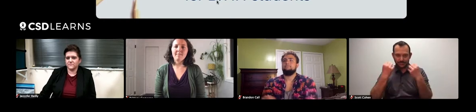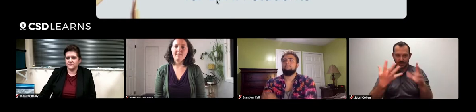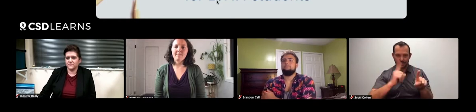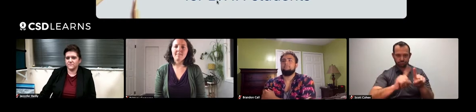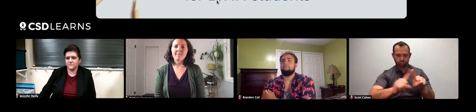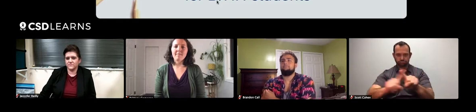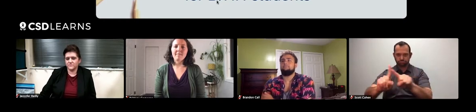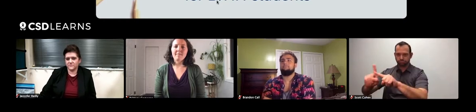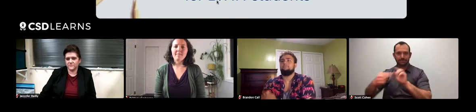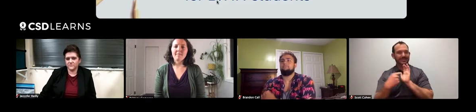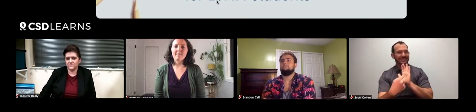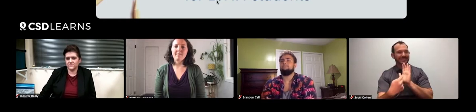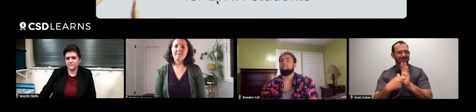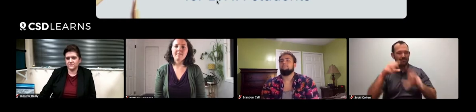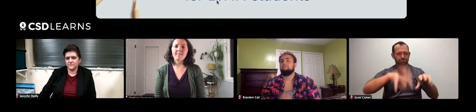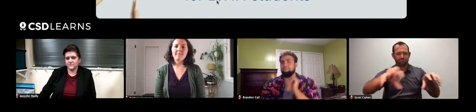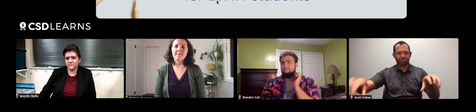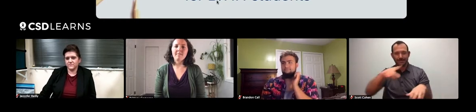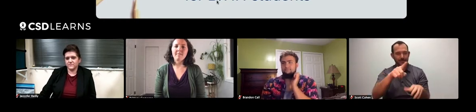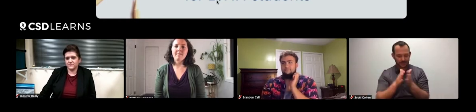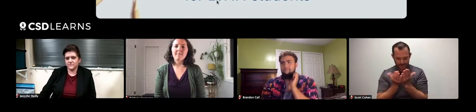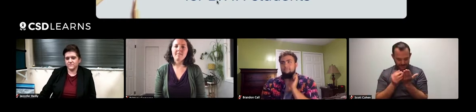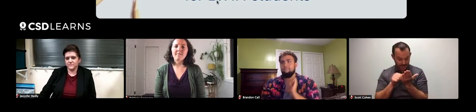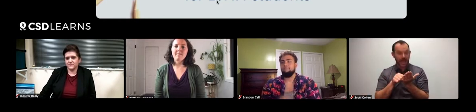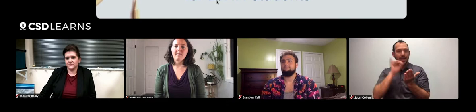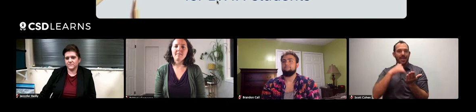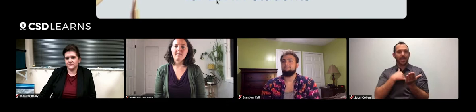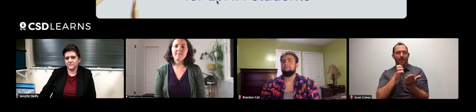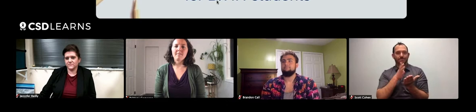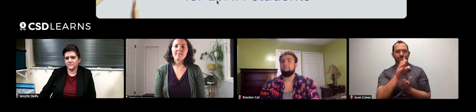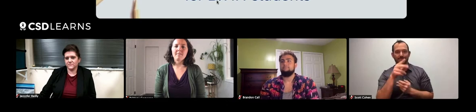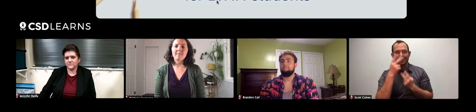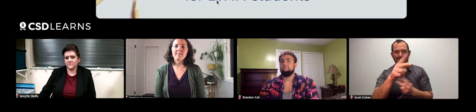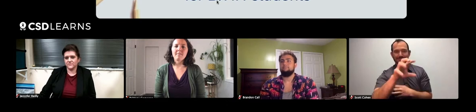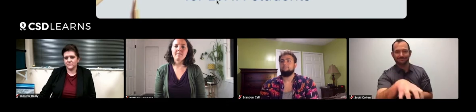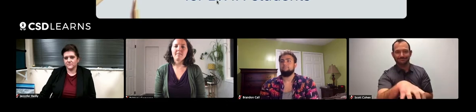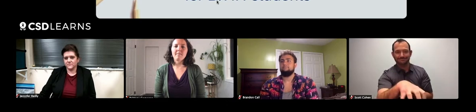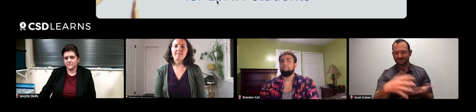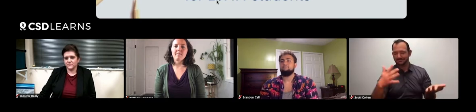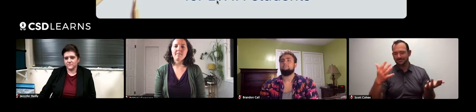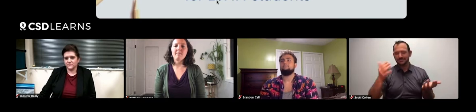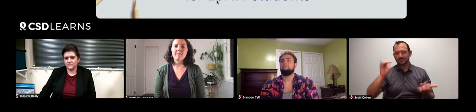it has plenty of exhibits but you have an interest in seeing a specific one so you just focus on that one.